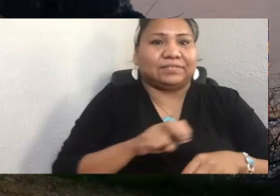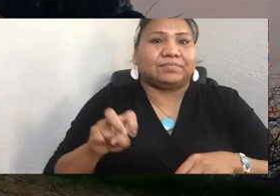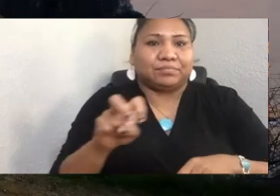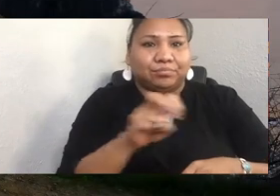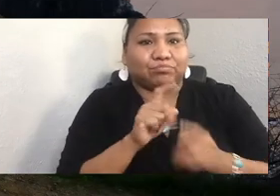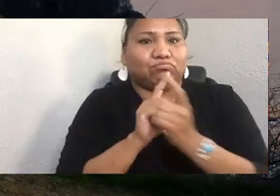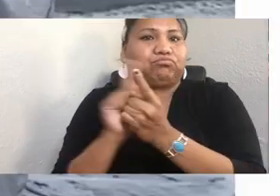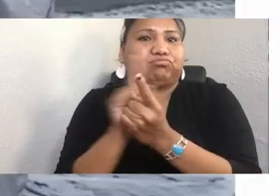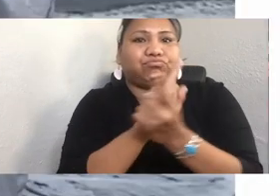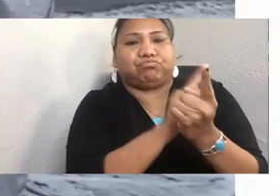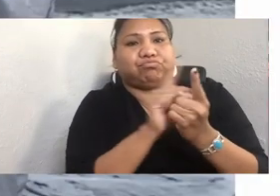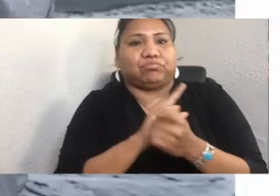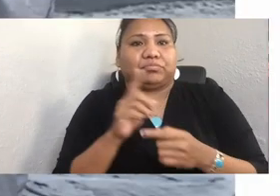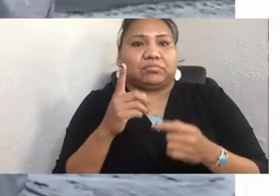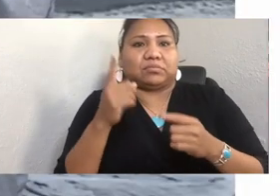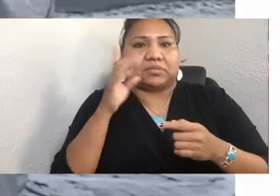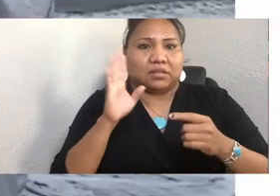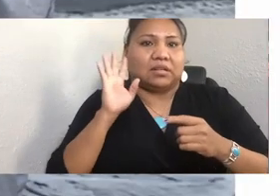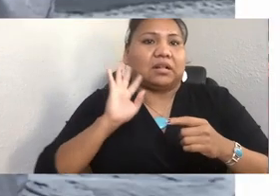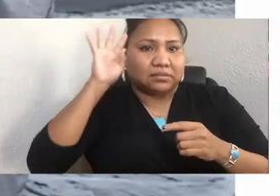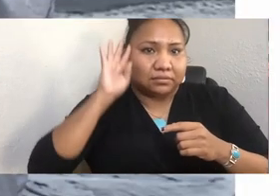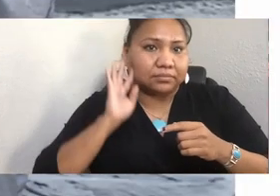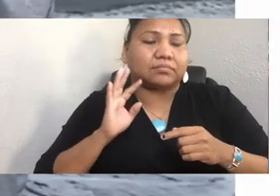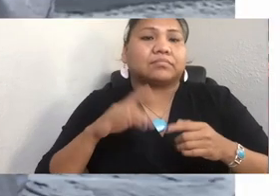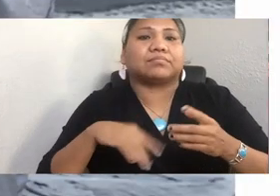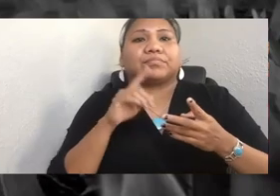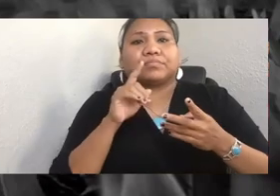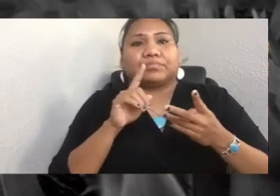in Alaska, to Hoop Dancers in Arizona,